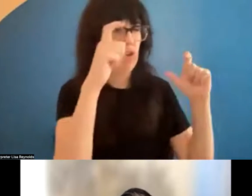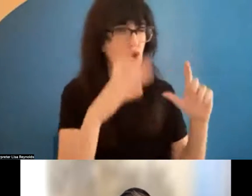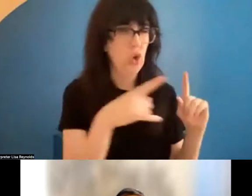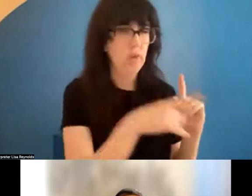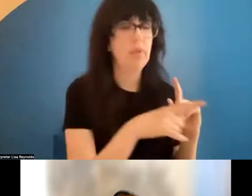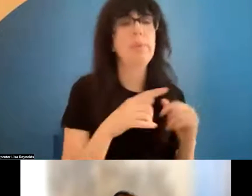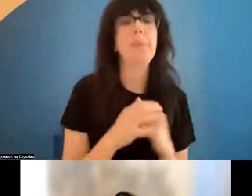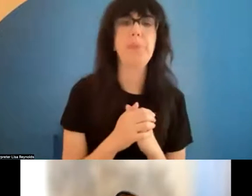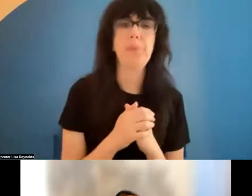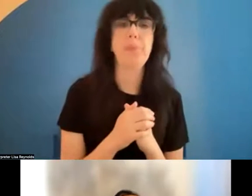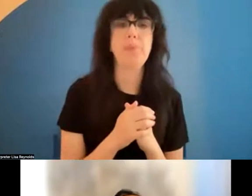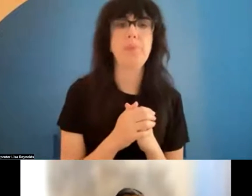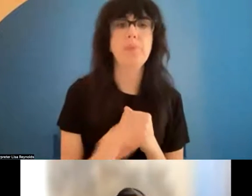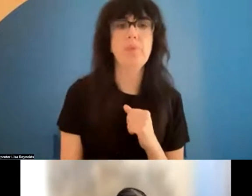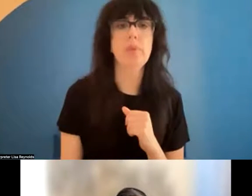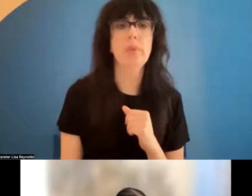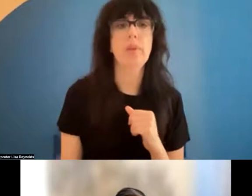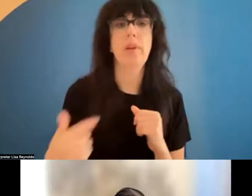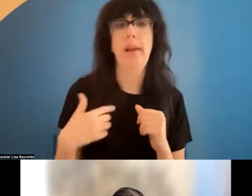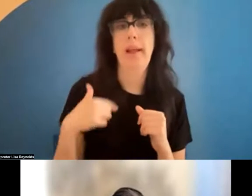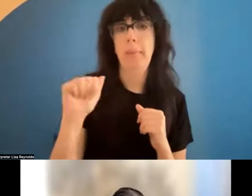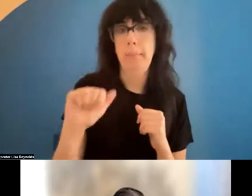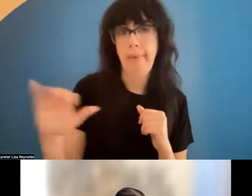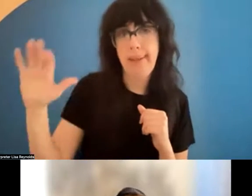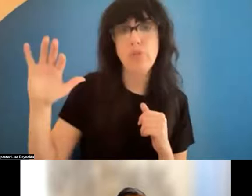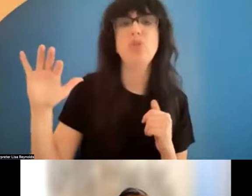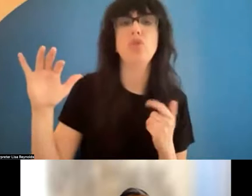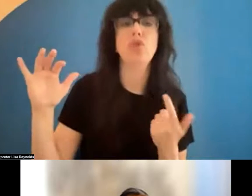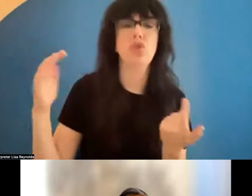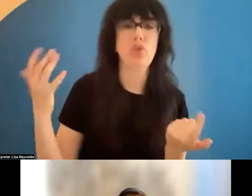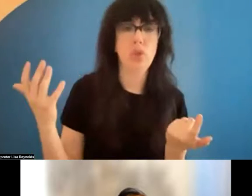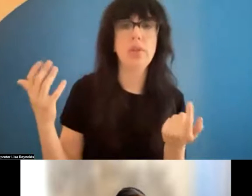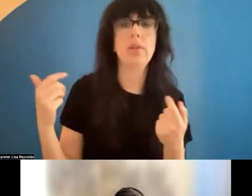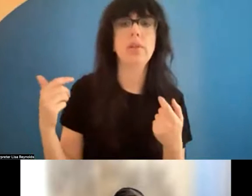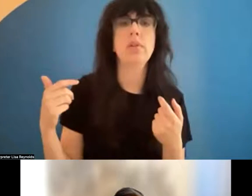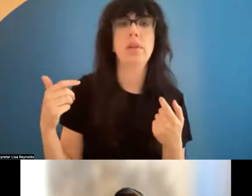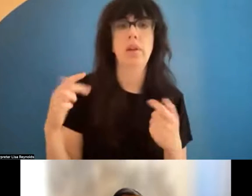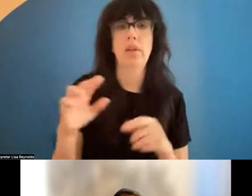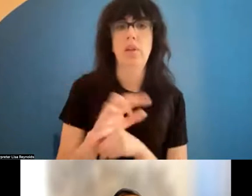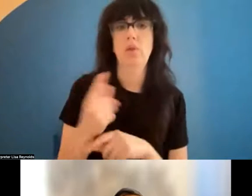, the photographer [Name] . I am of Asian descent and I use